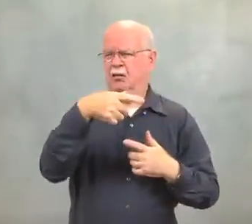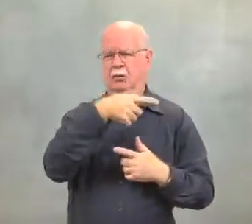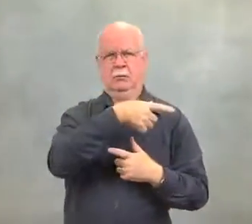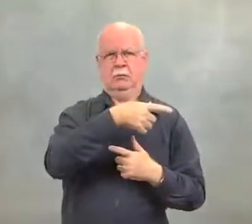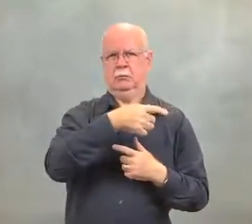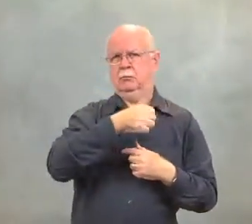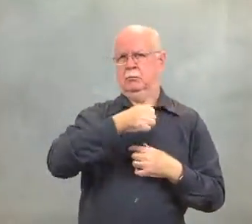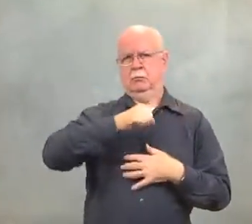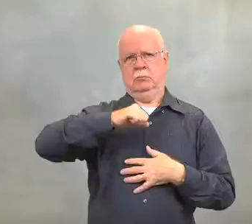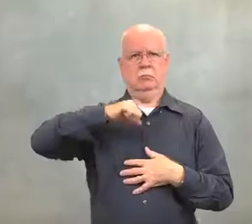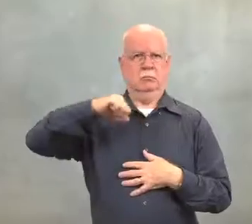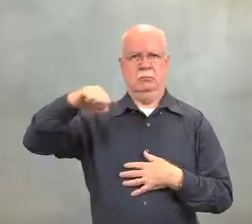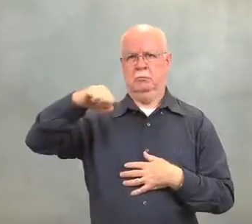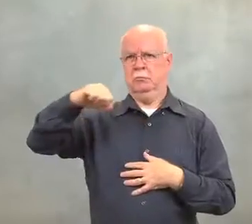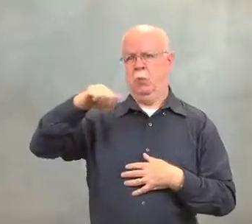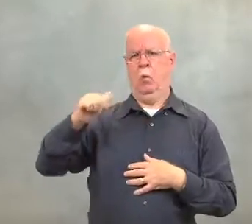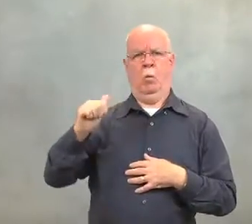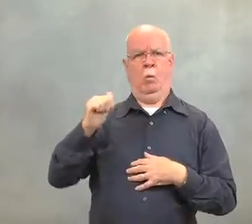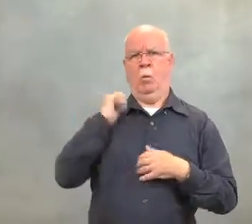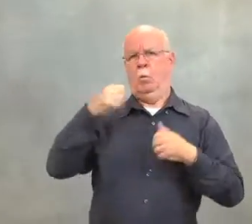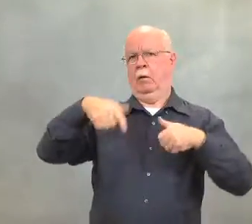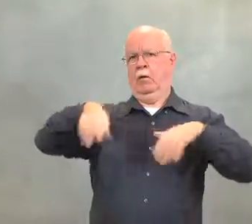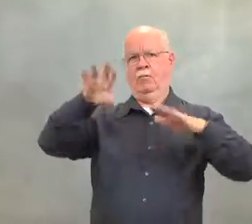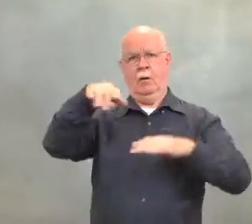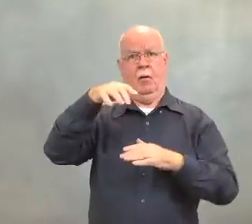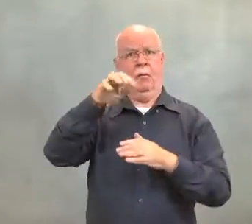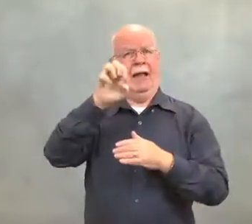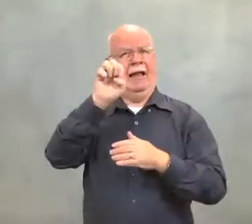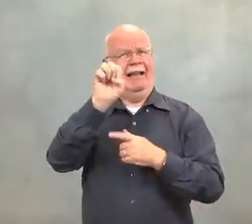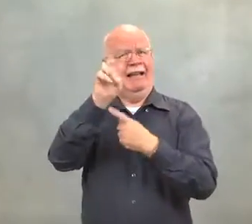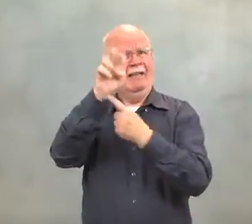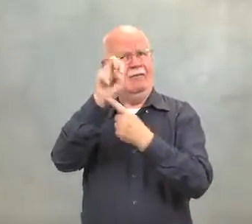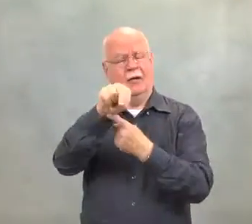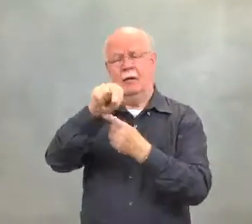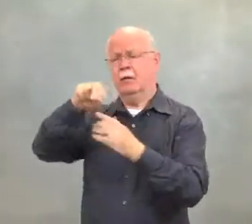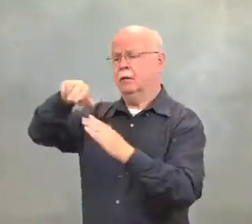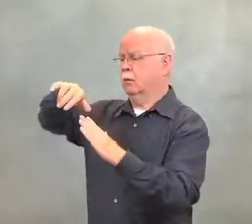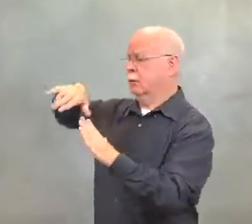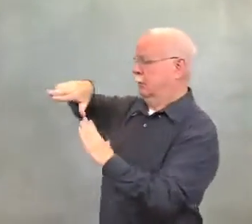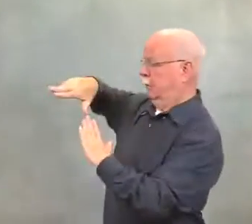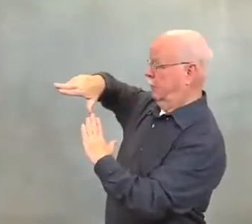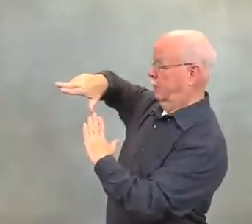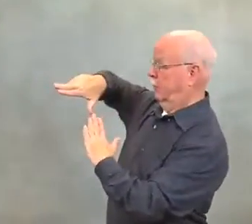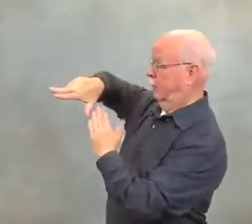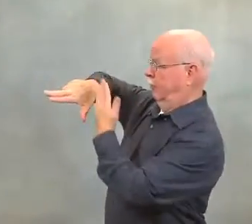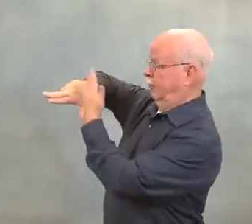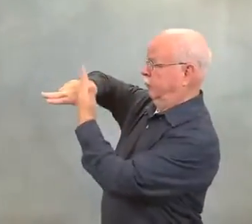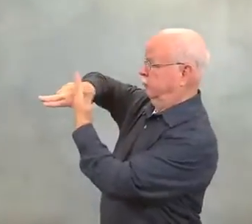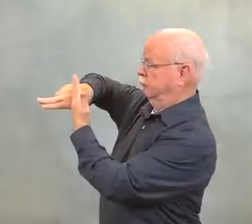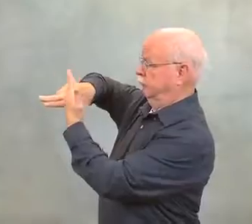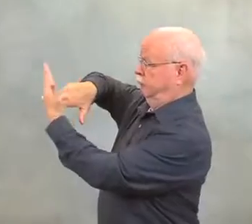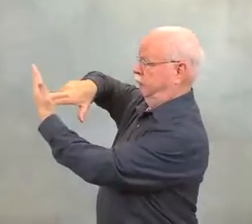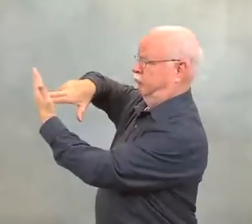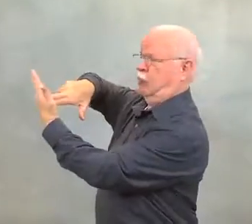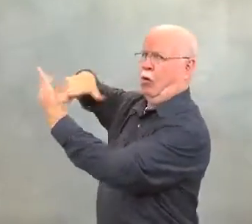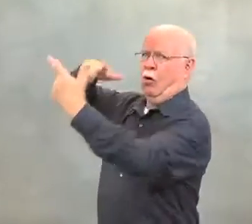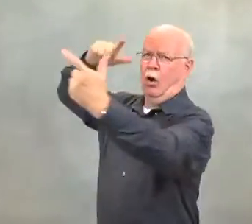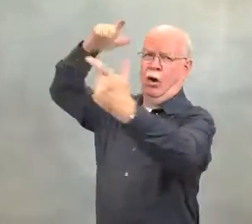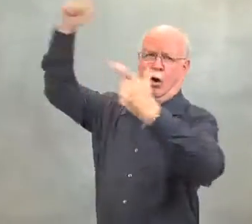The Michiganians were resistant to it, and would not give up the Strip.